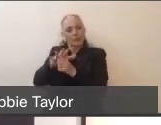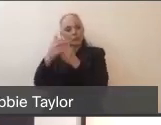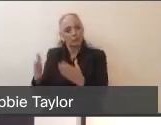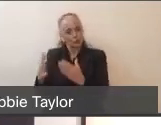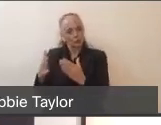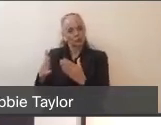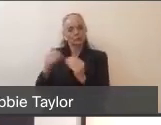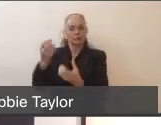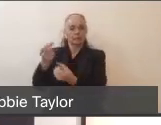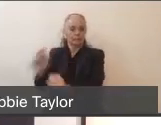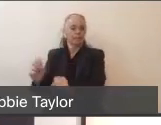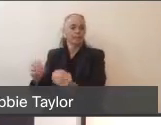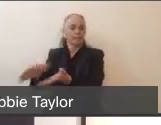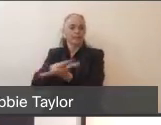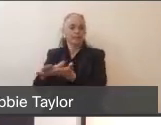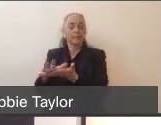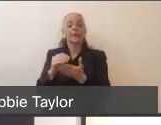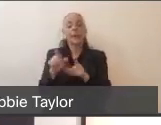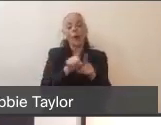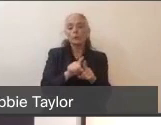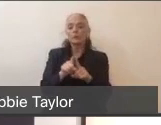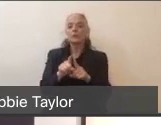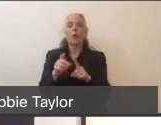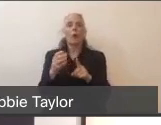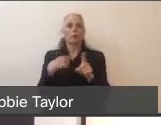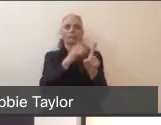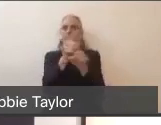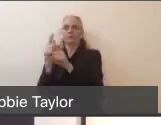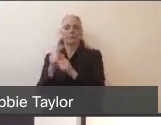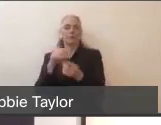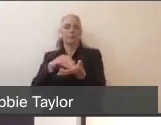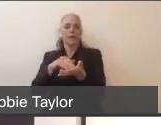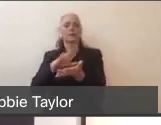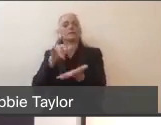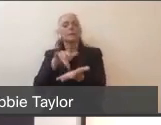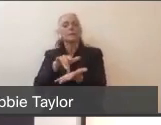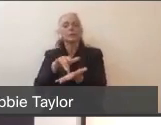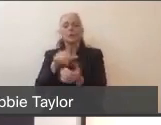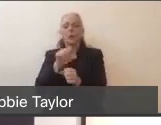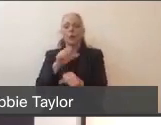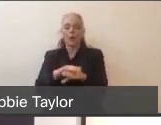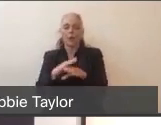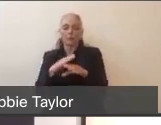there's been a ton of work going on all through medical centers to work on surge capacity, to empty out beds,